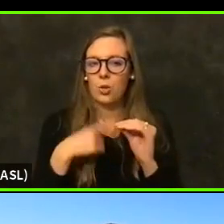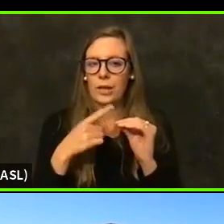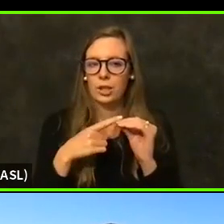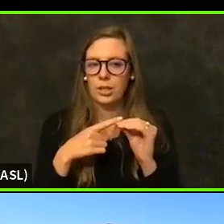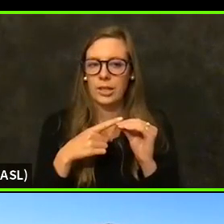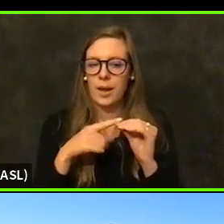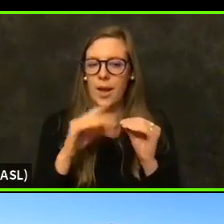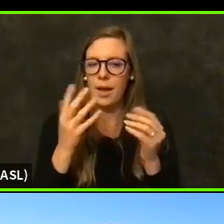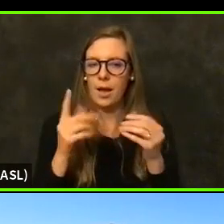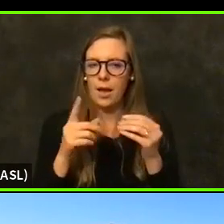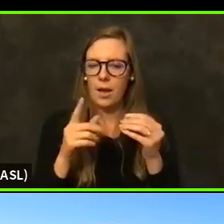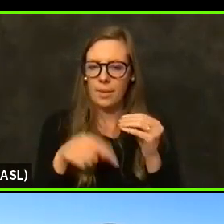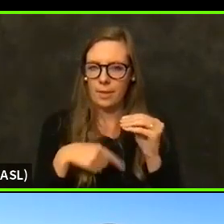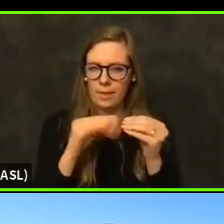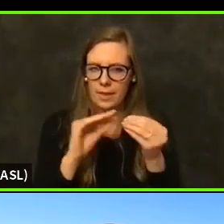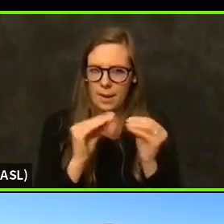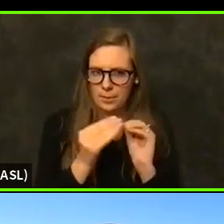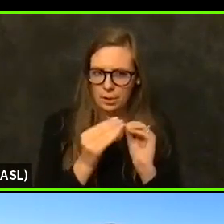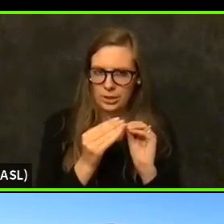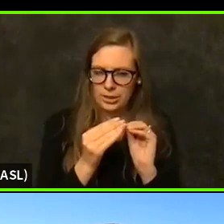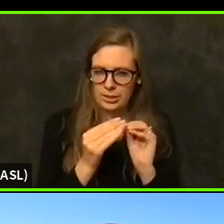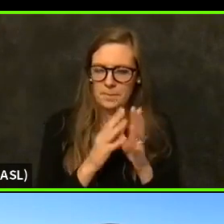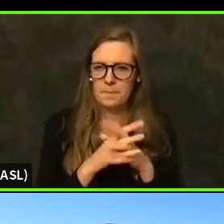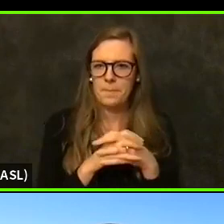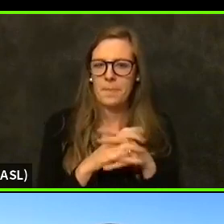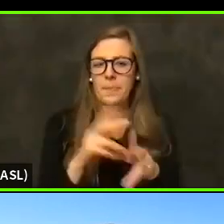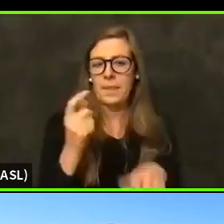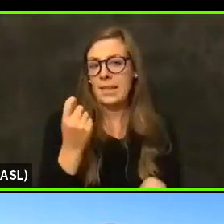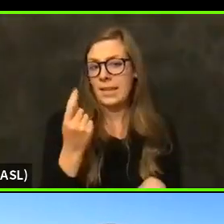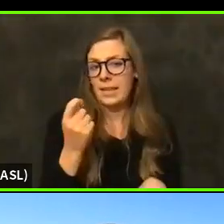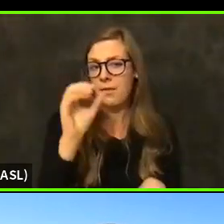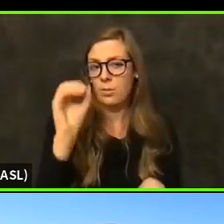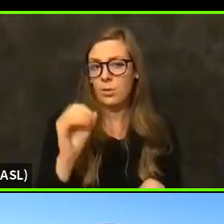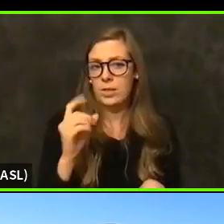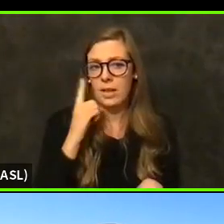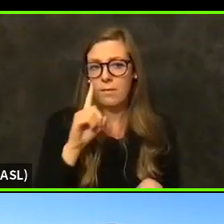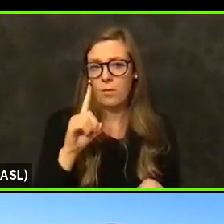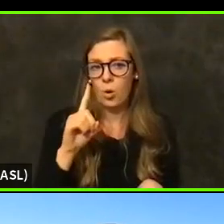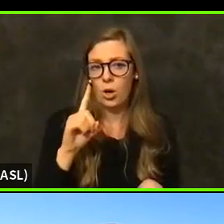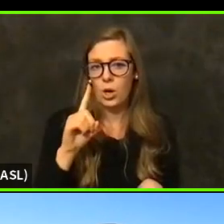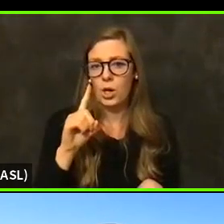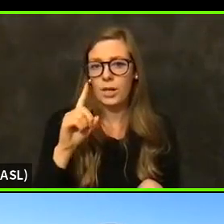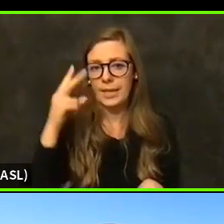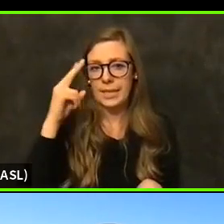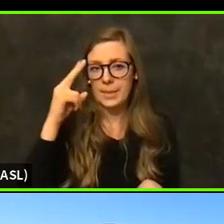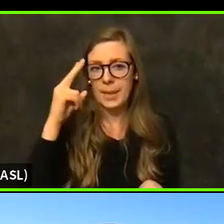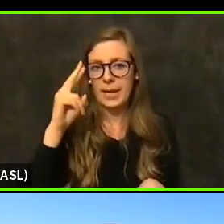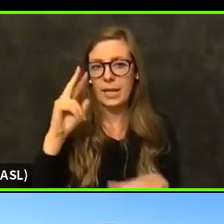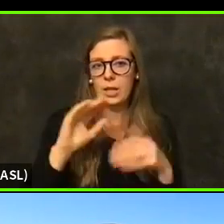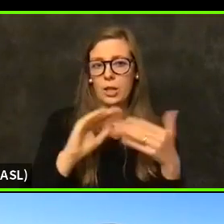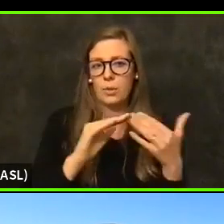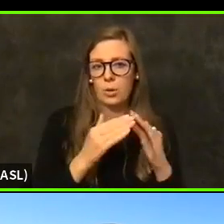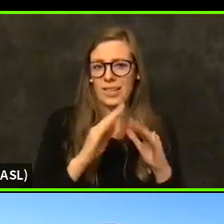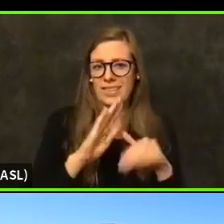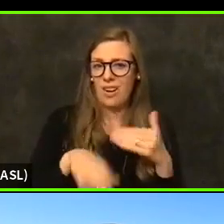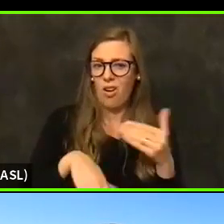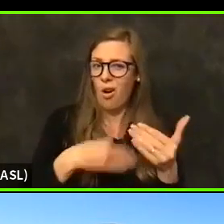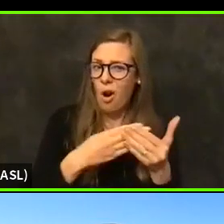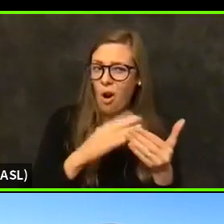the 11 percent for the Hispanic or Latino. Is that all those or just first doses?